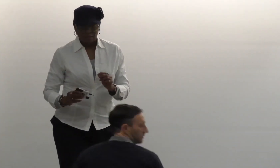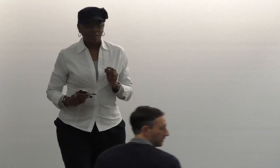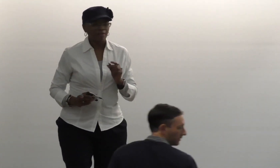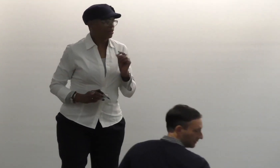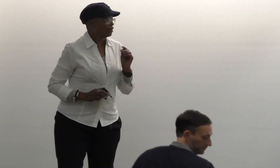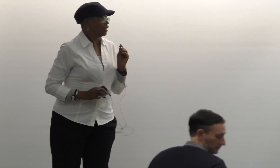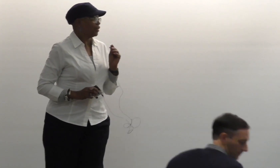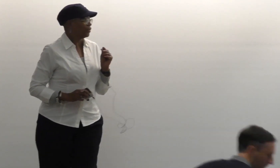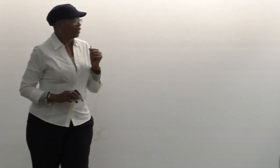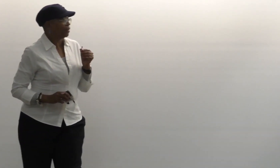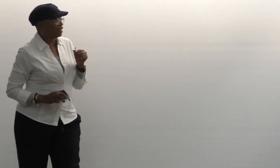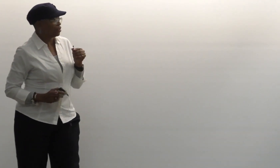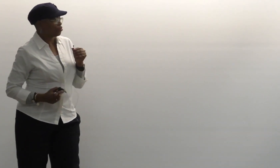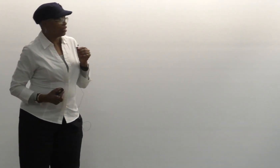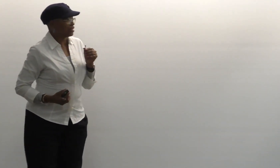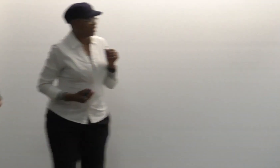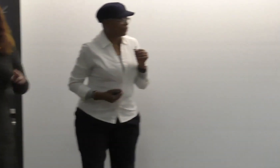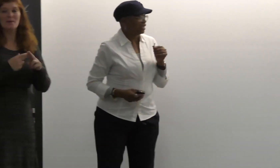So, hello. My name is .